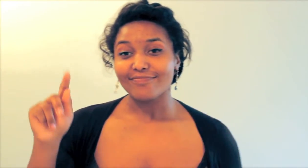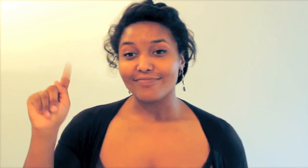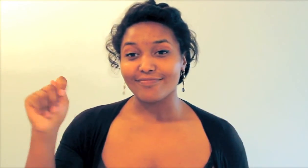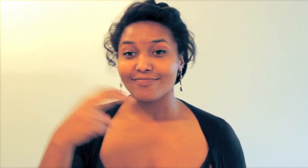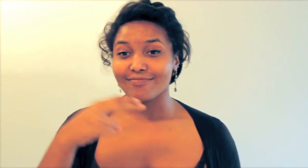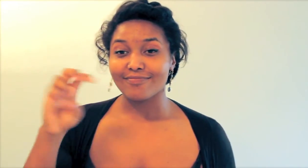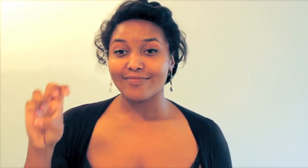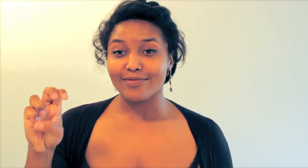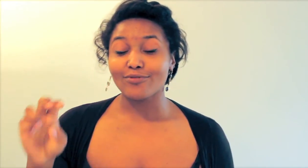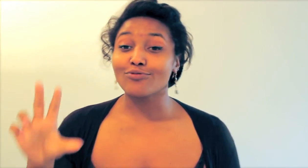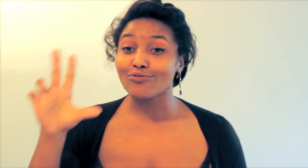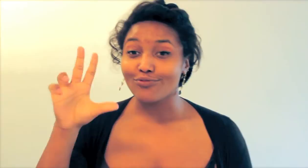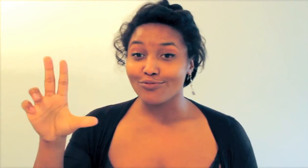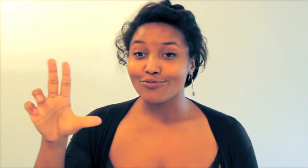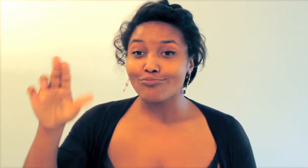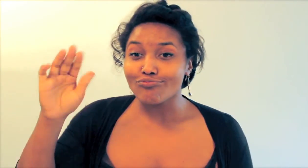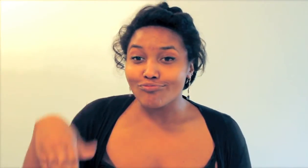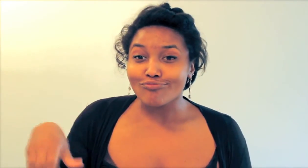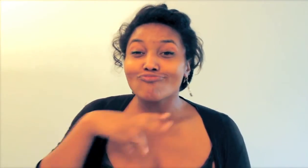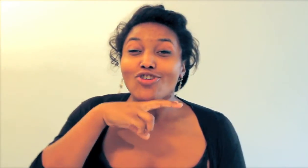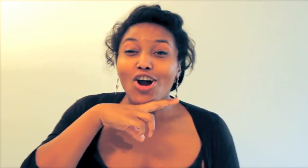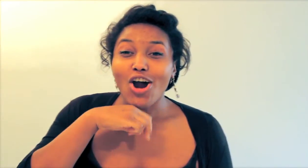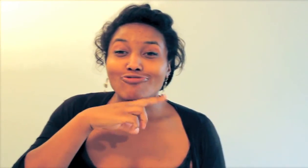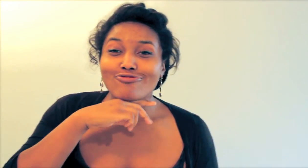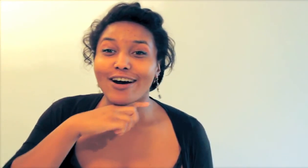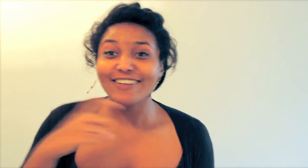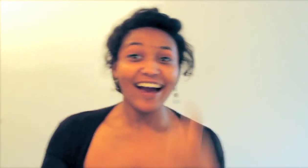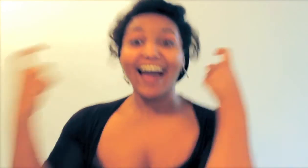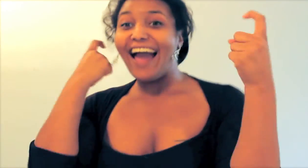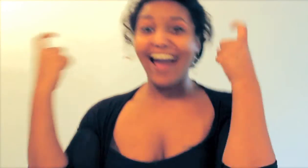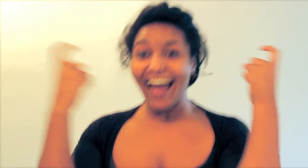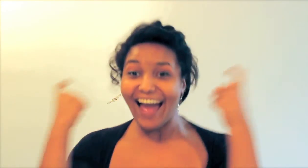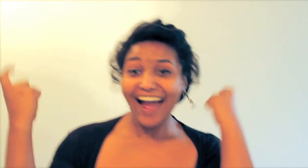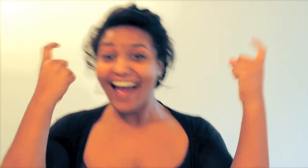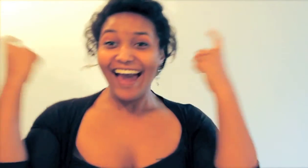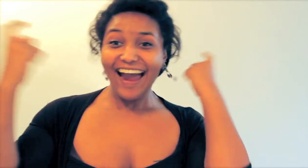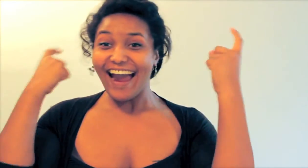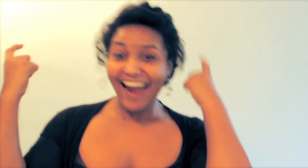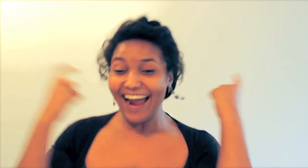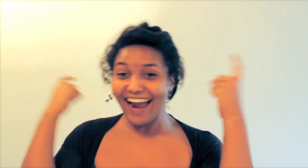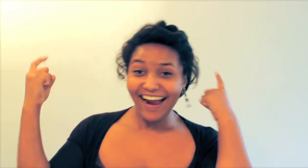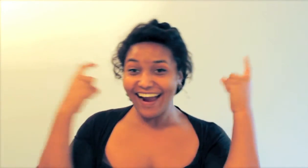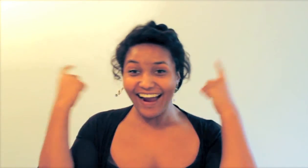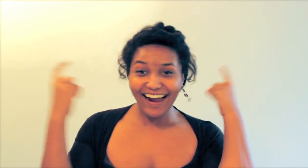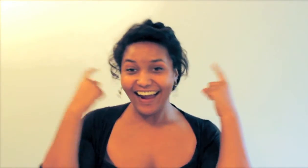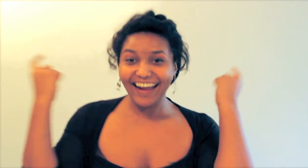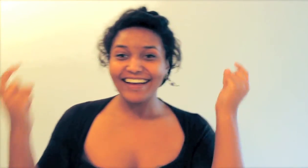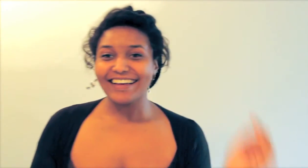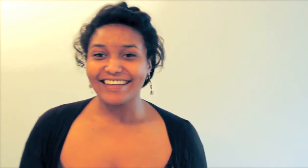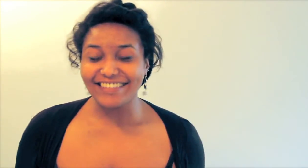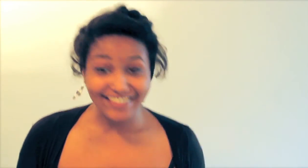And the three little Pigs celebrated!